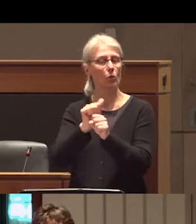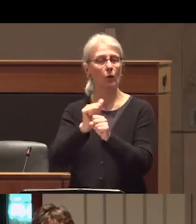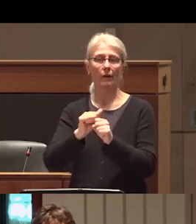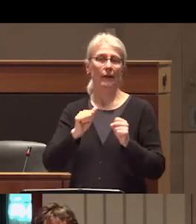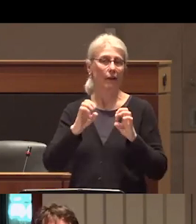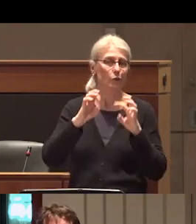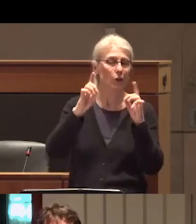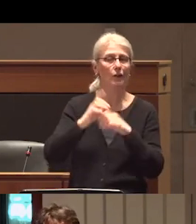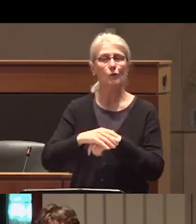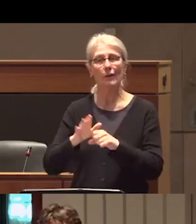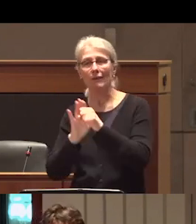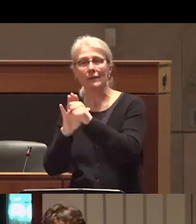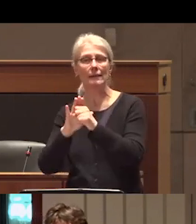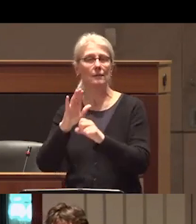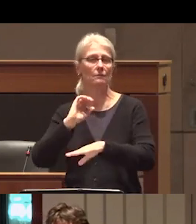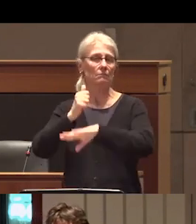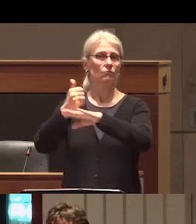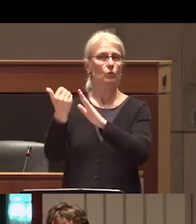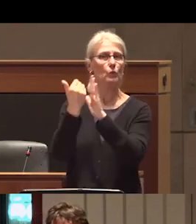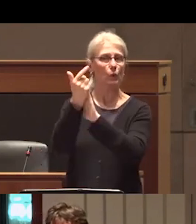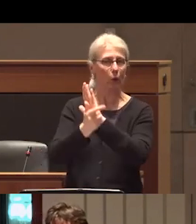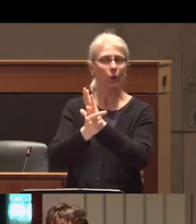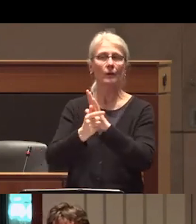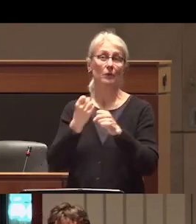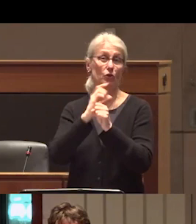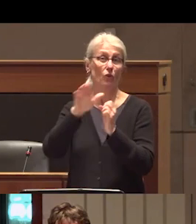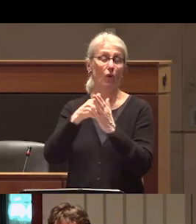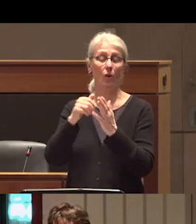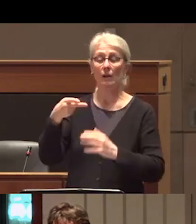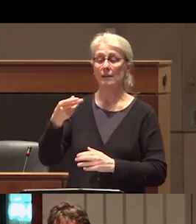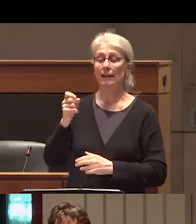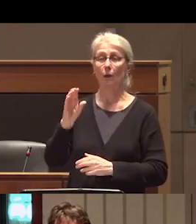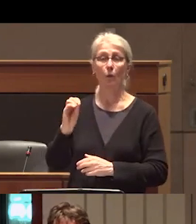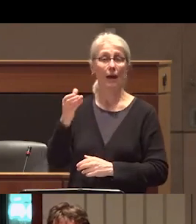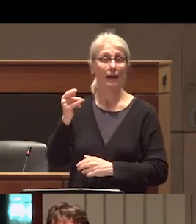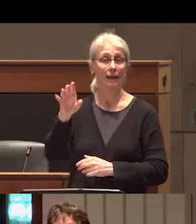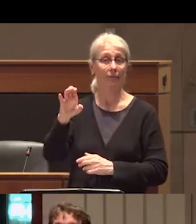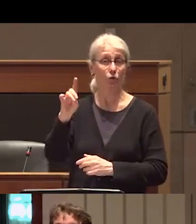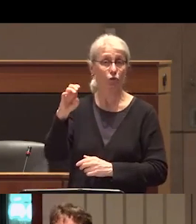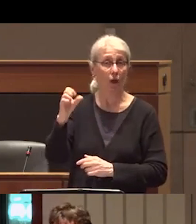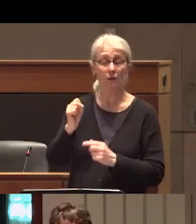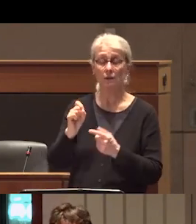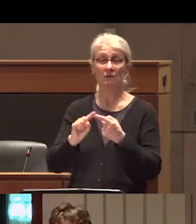of a legislative framework that would make all psychoactive drugs legal safe and government